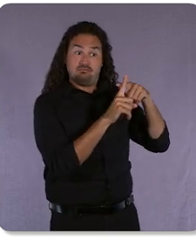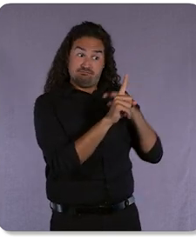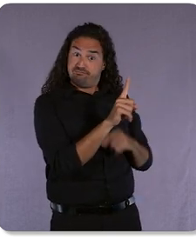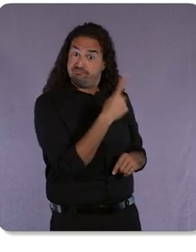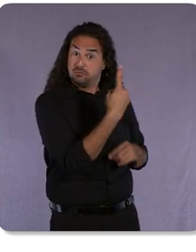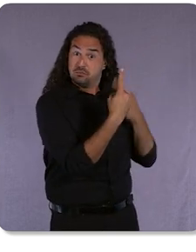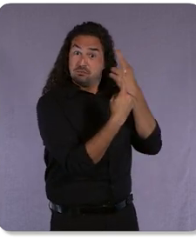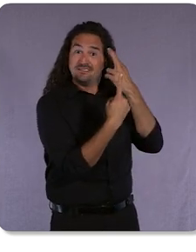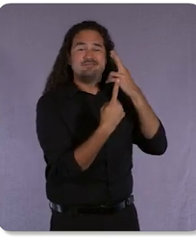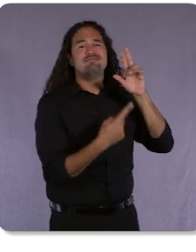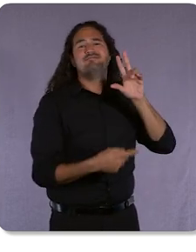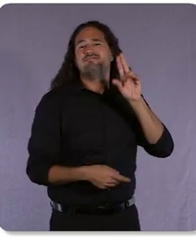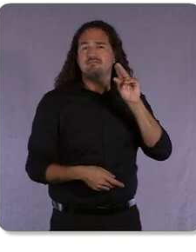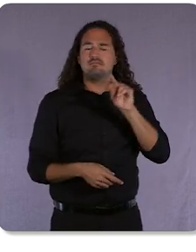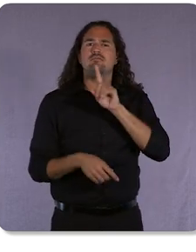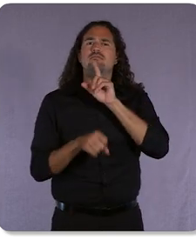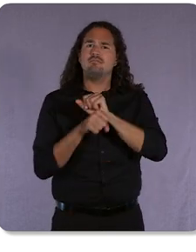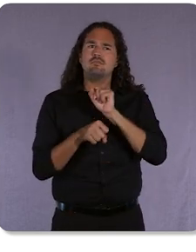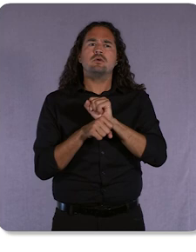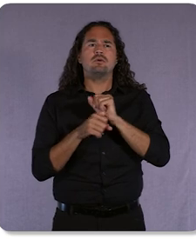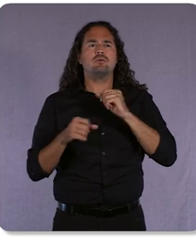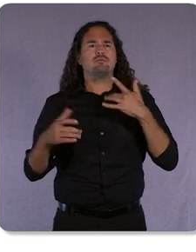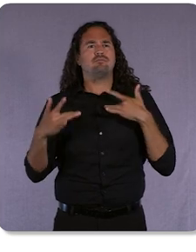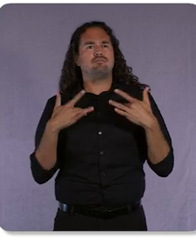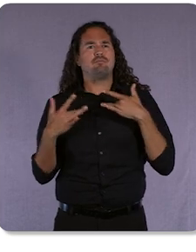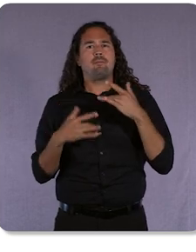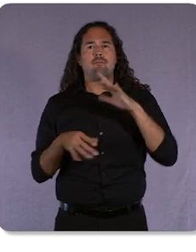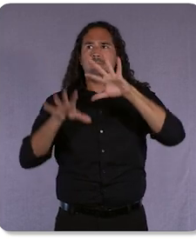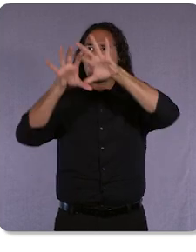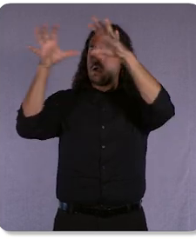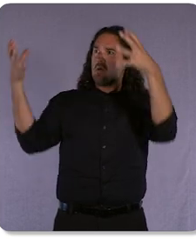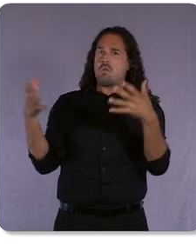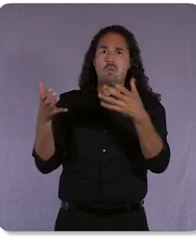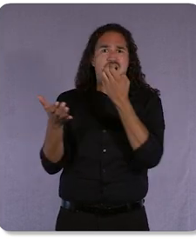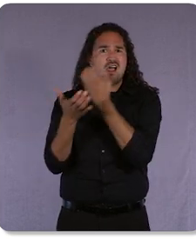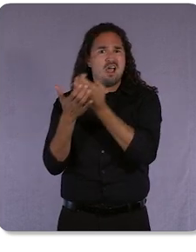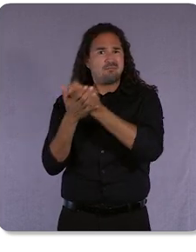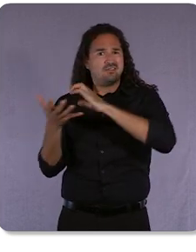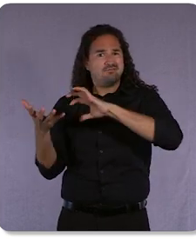macroeconomic environment, supply chain issues, inflation, and the heartbreaking